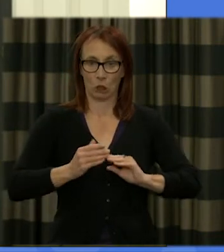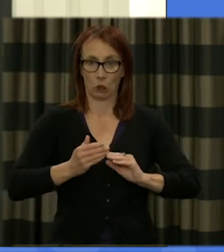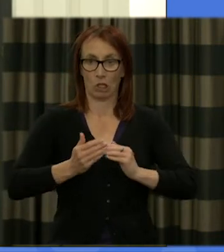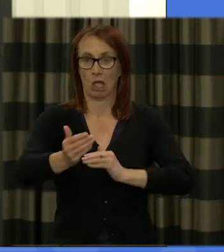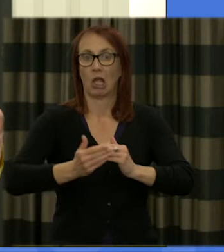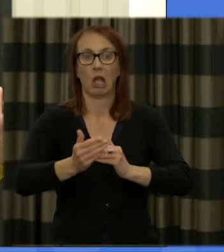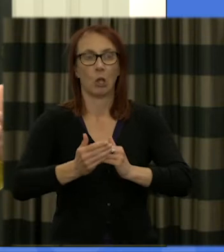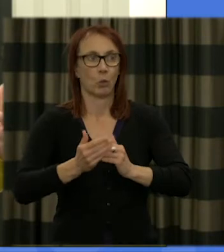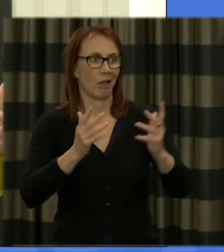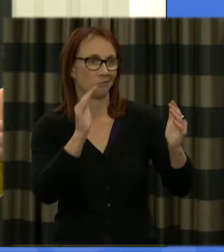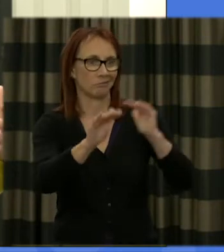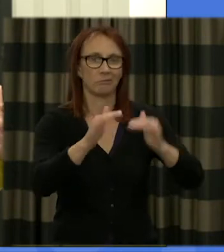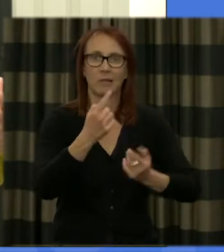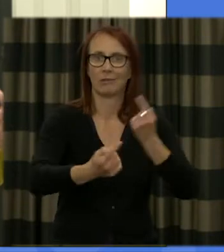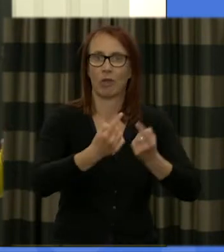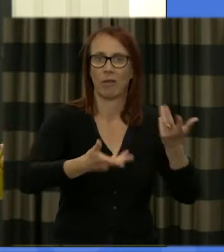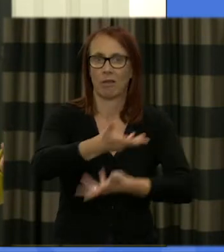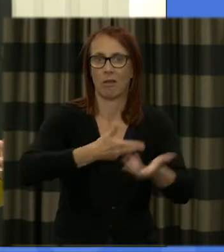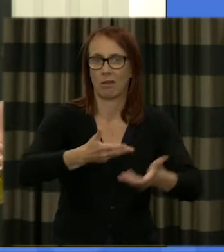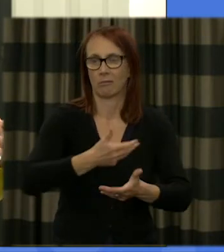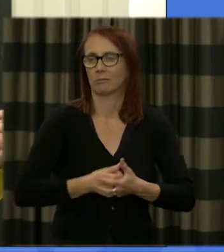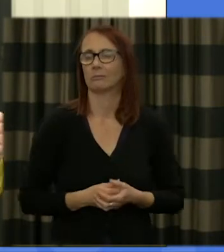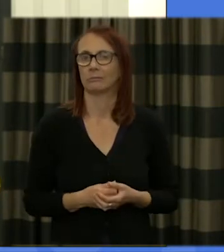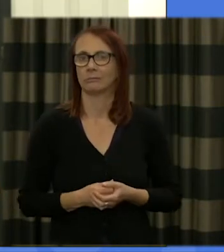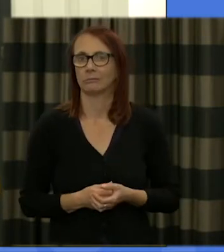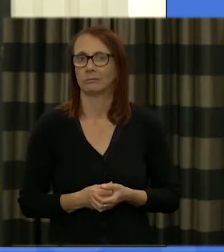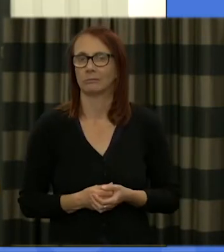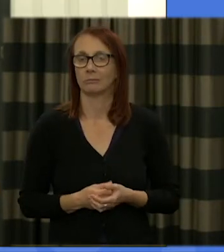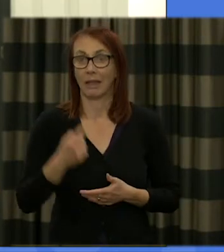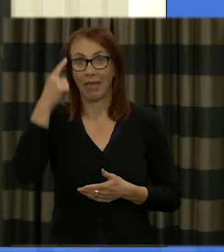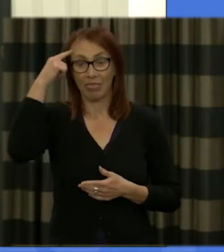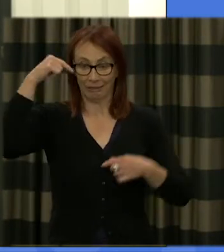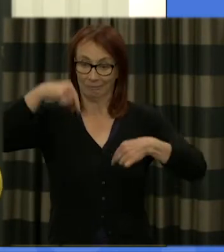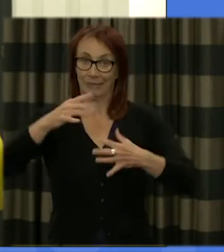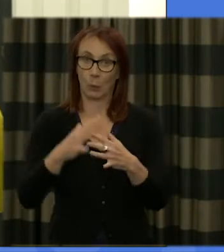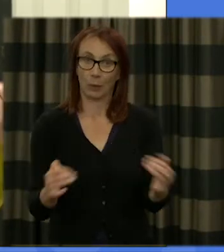think you'll experience a bit of a gear shift this weekend and we worked very